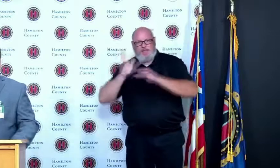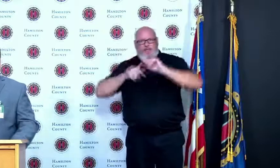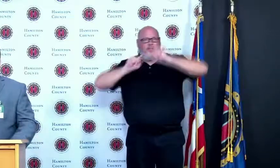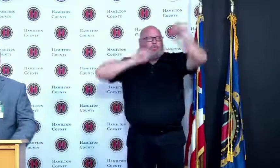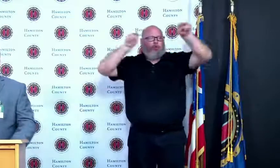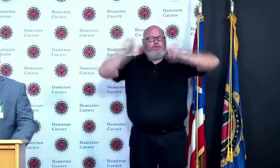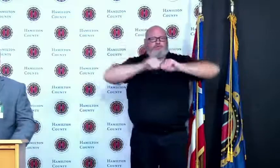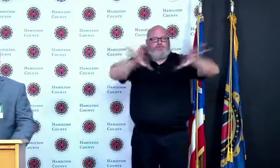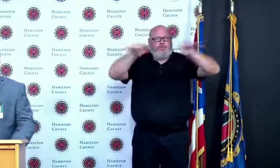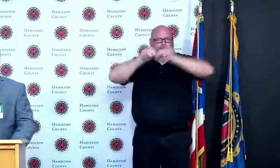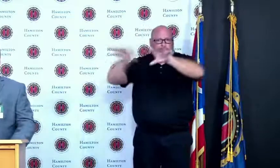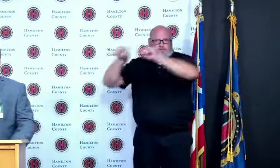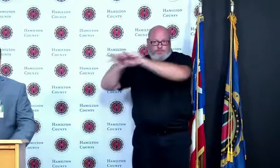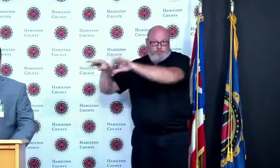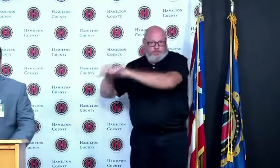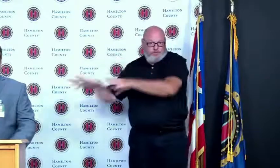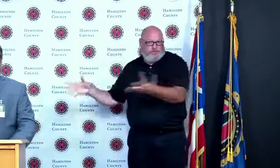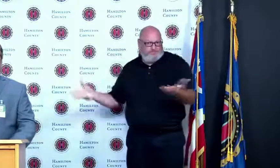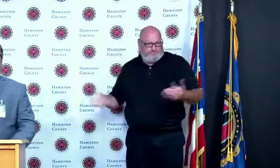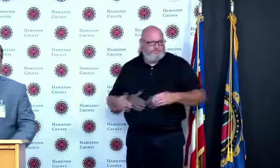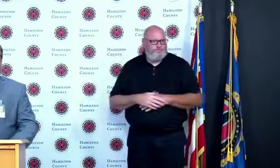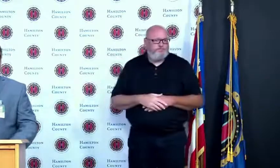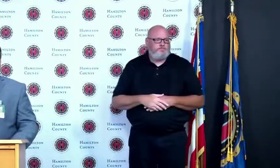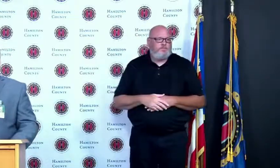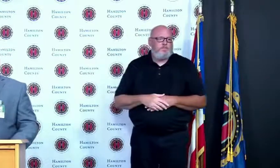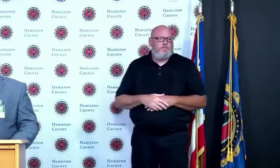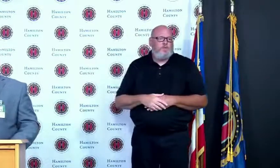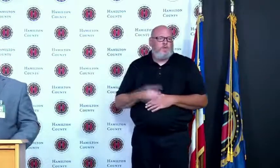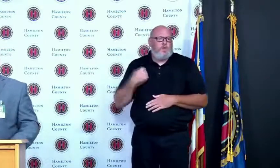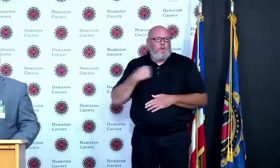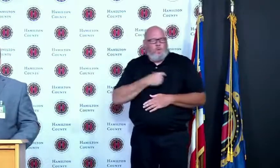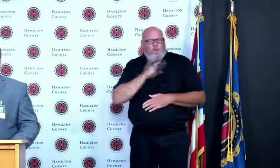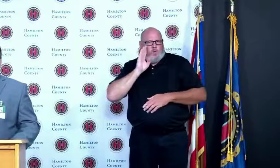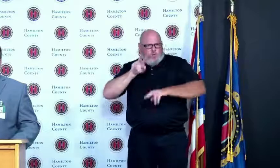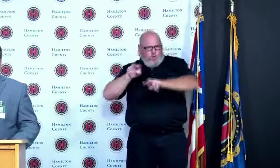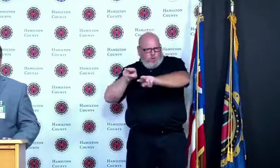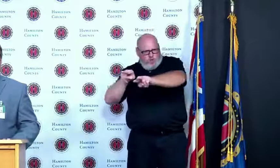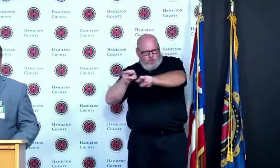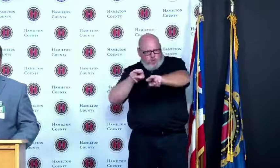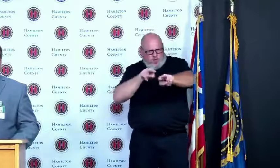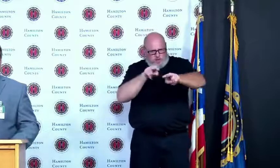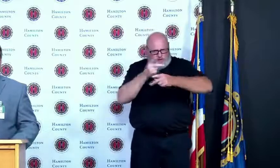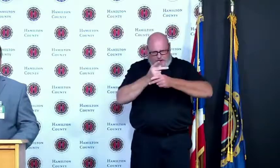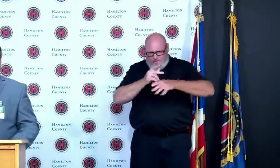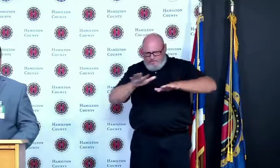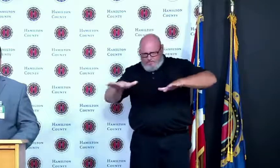continue to watch closely for those folks that need information our website we continue to update